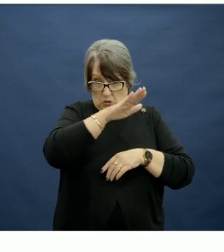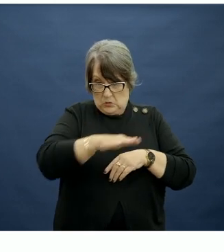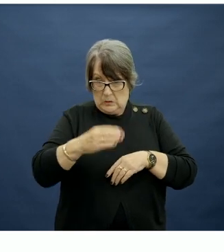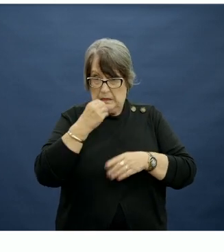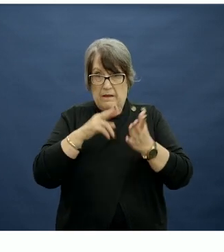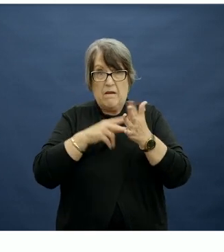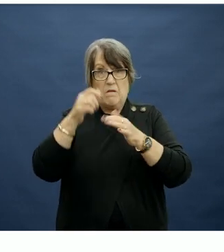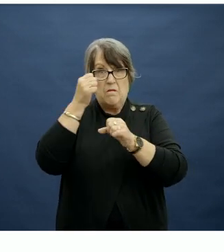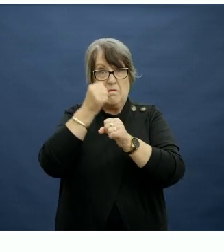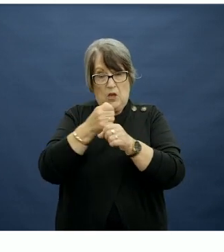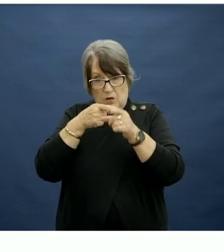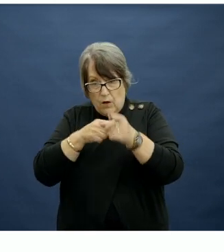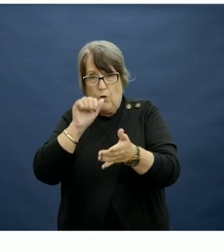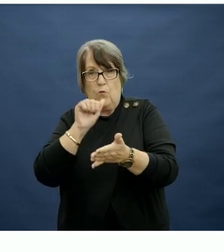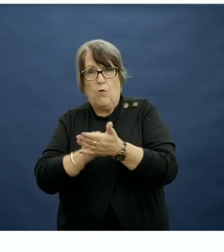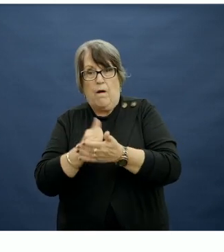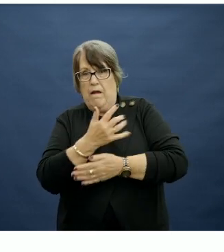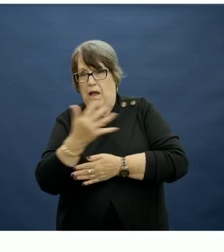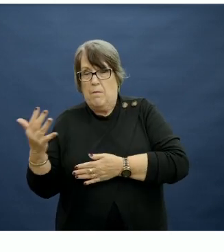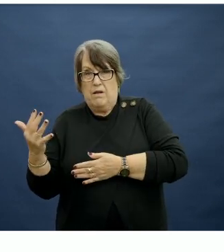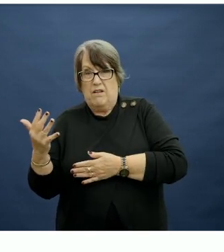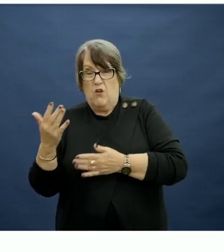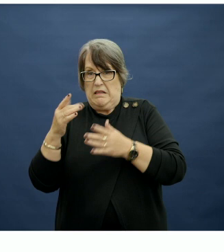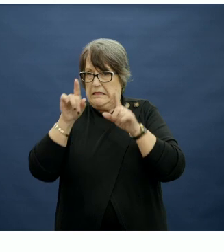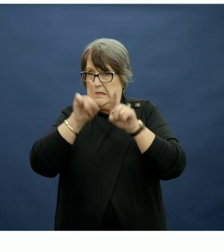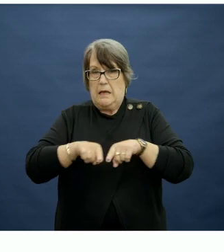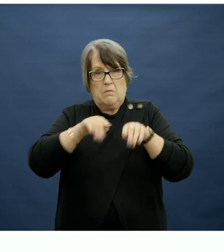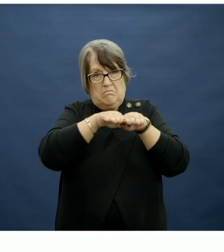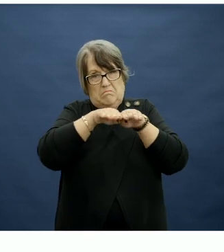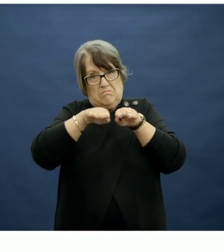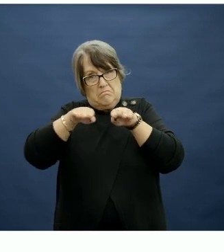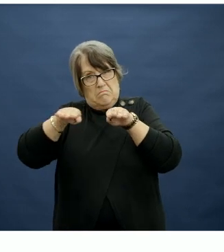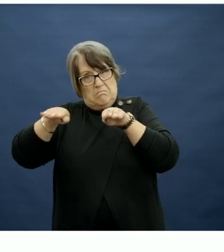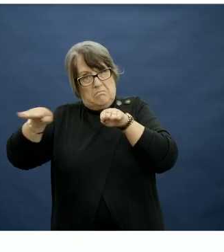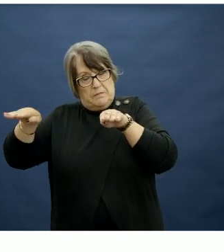recommendations has held really as a plateau.